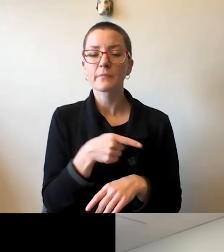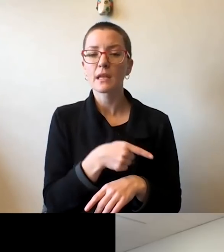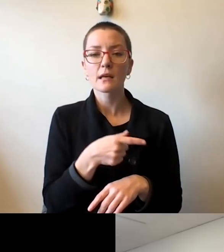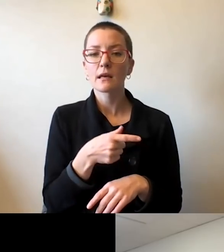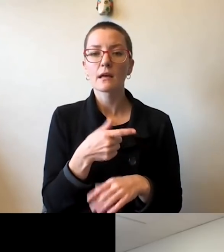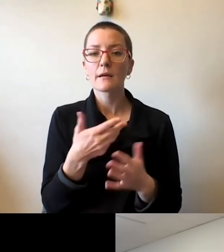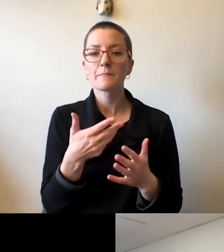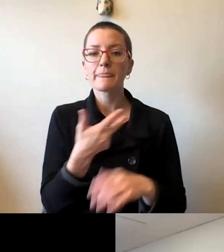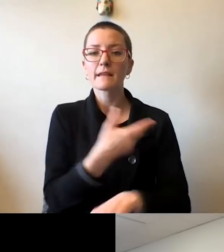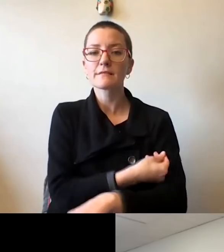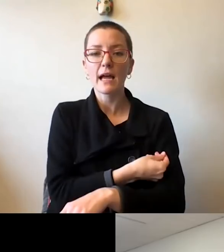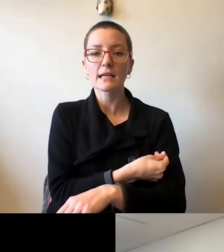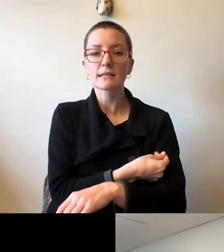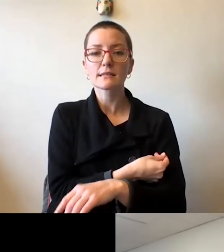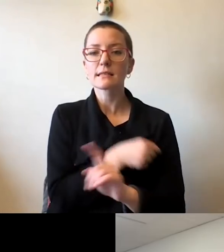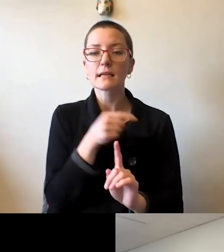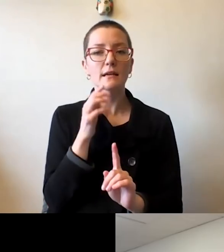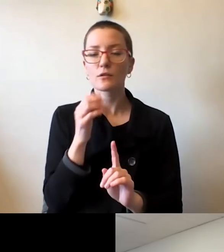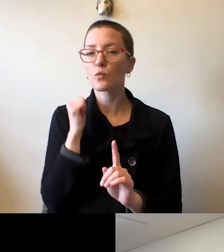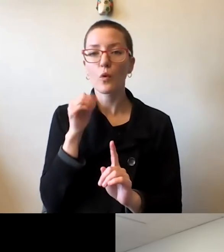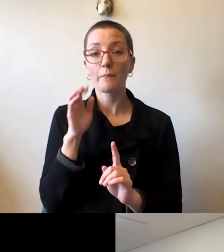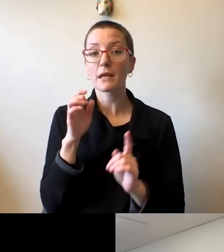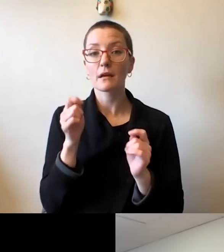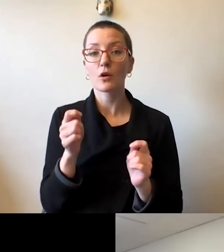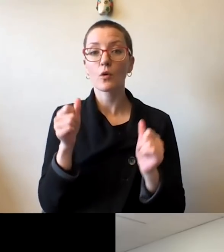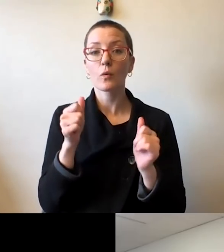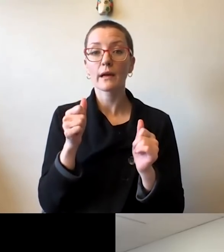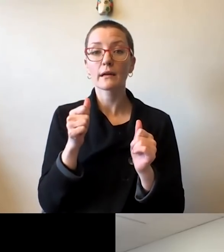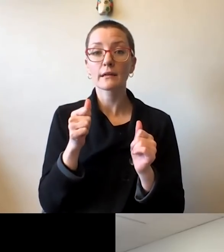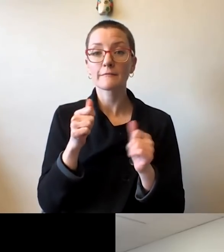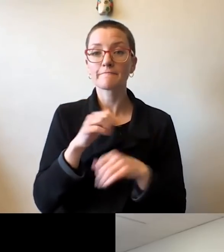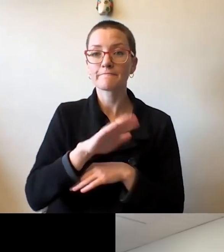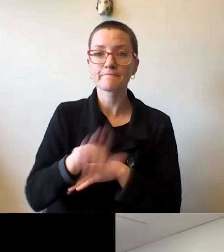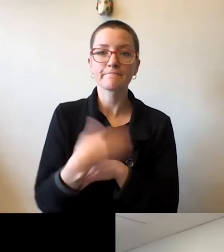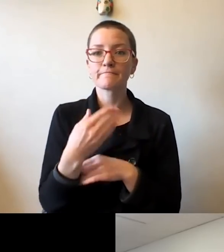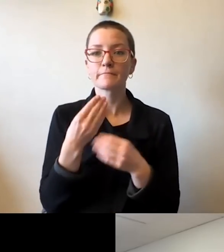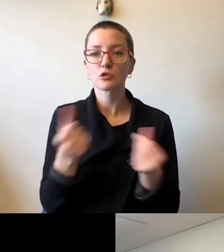to be necessarily a quick solution to a rapid end to this pandemic.